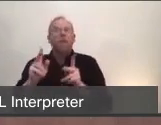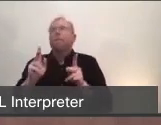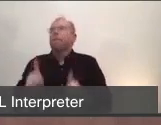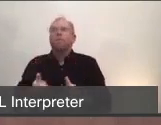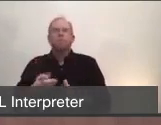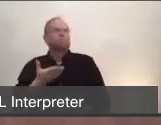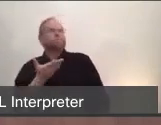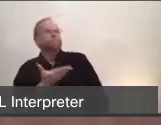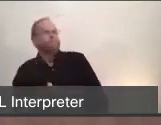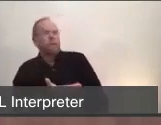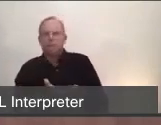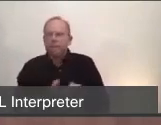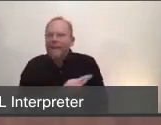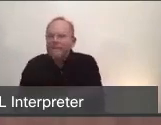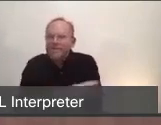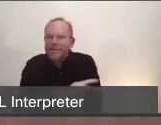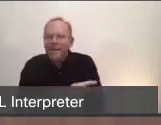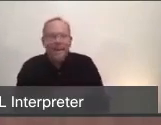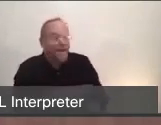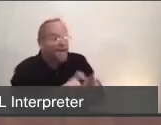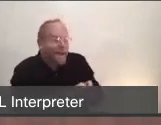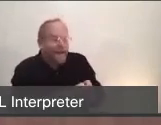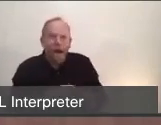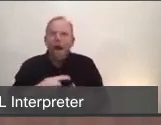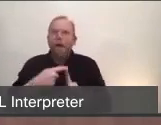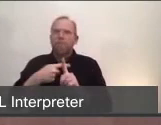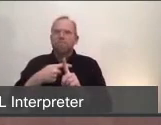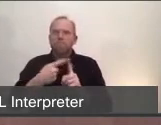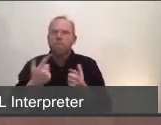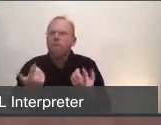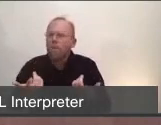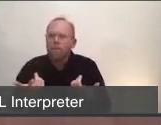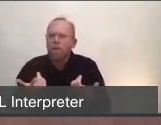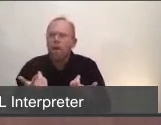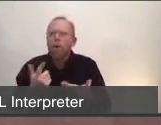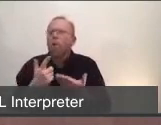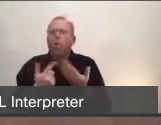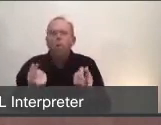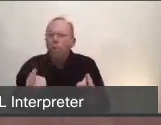what are the steps that are taken to come alongside that facility and help them